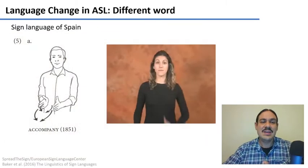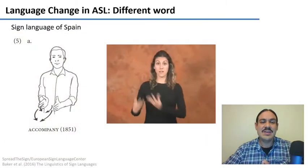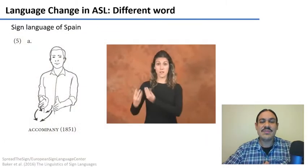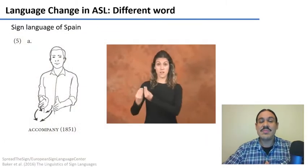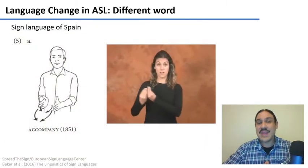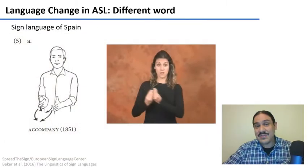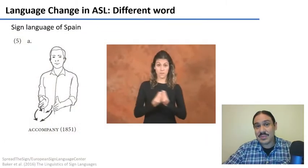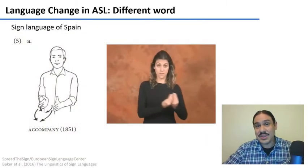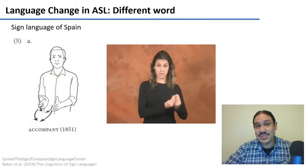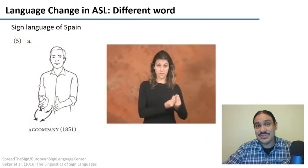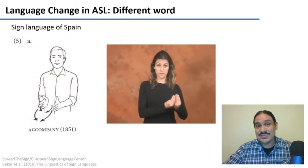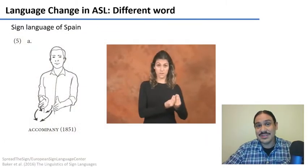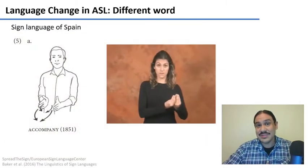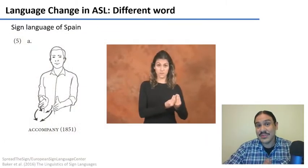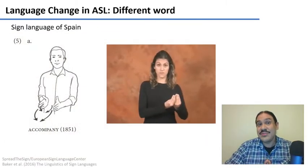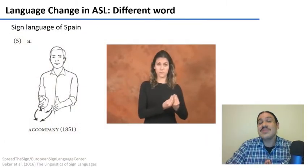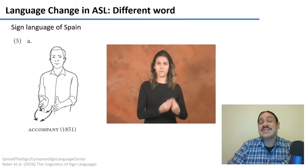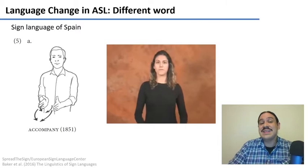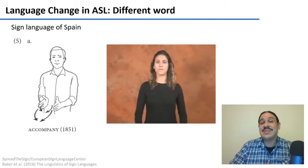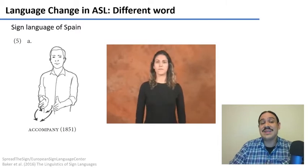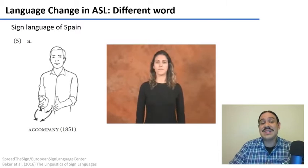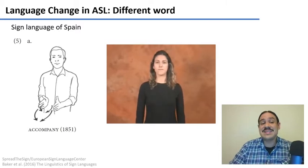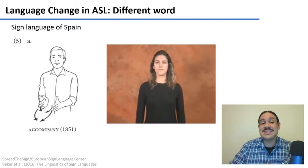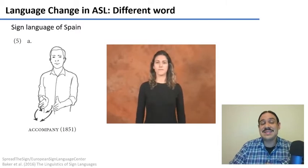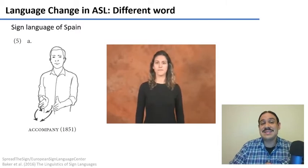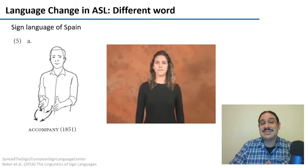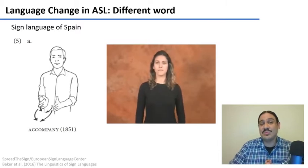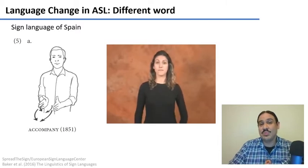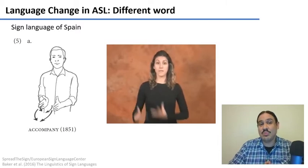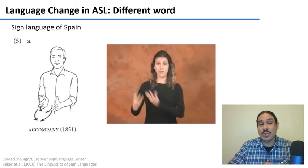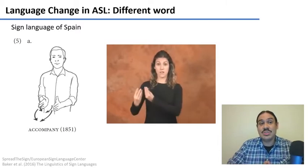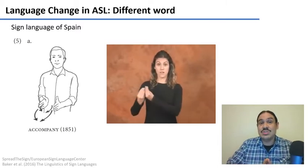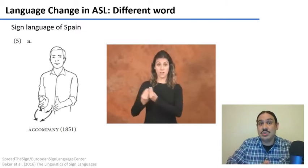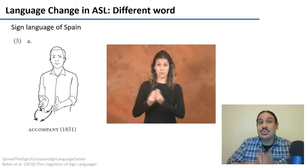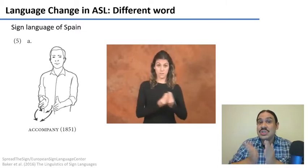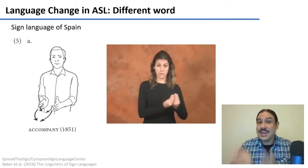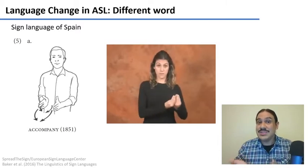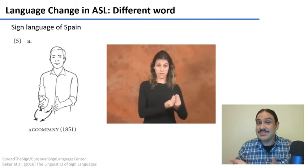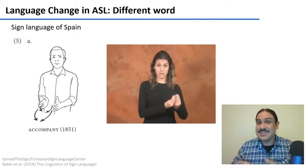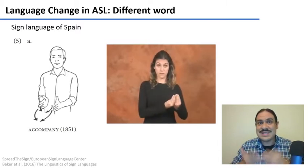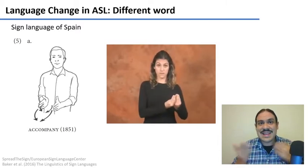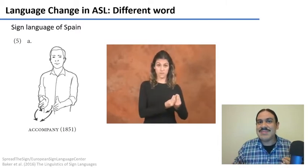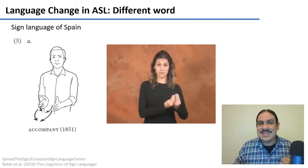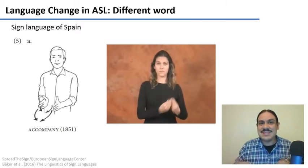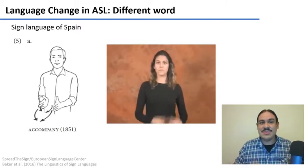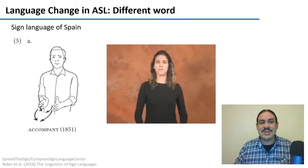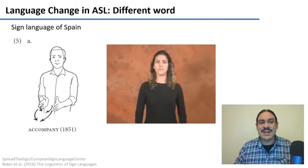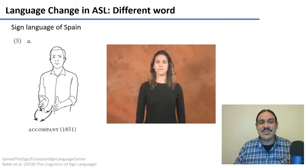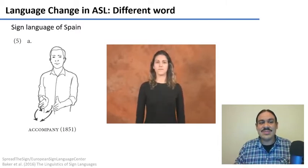for example there's drawings for the sign language of spain that indicate that the word a accompany was probably